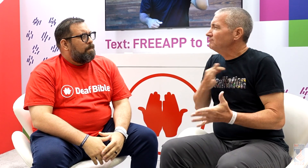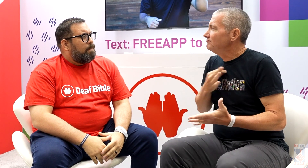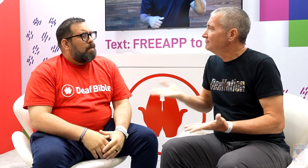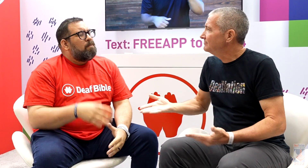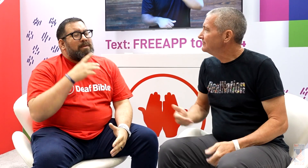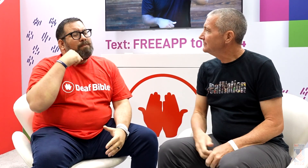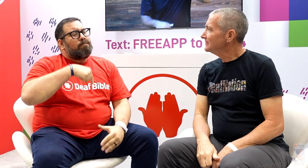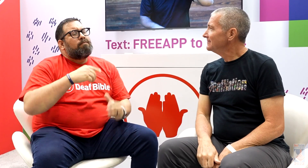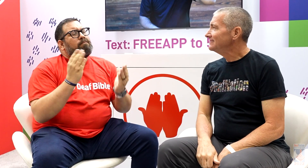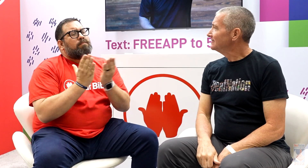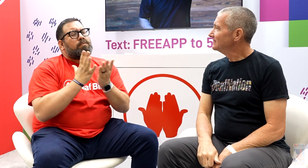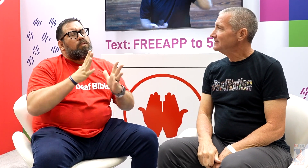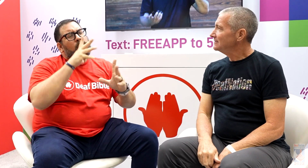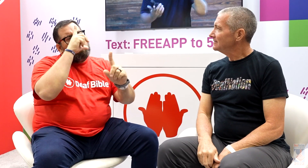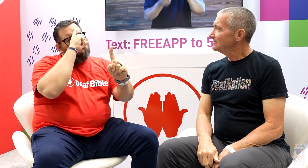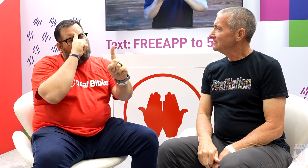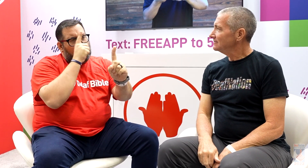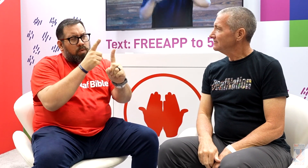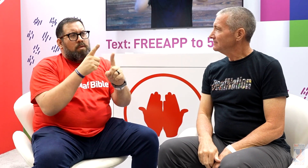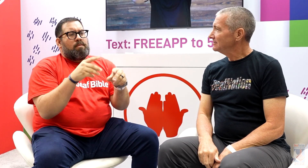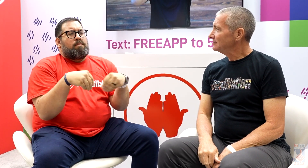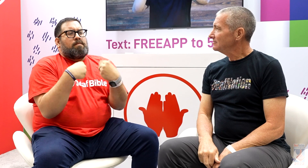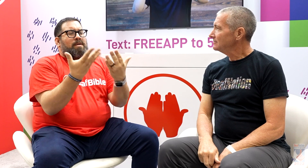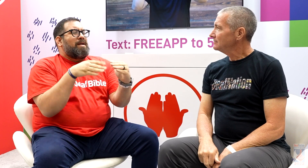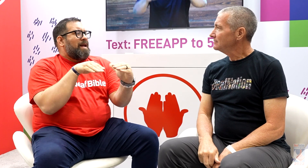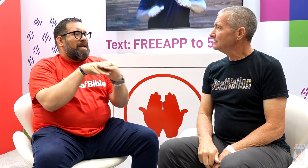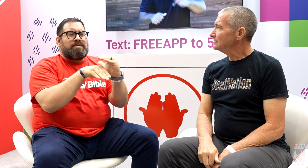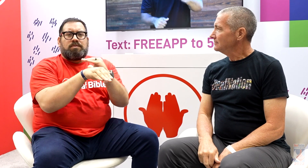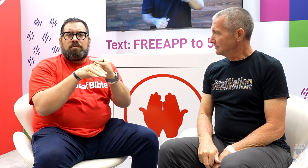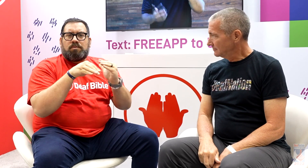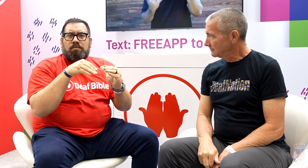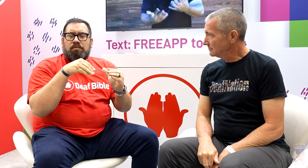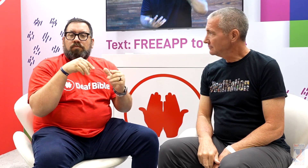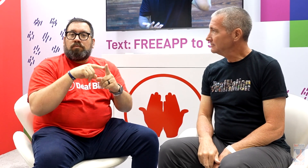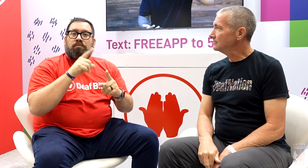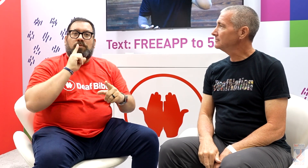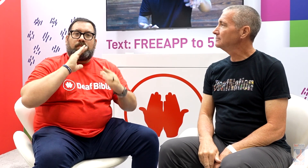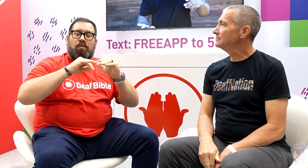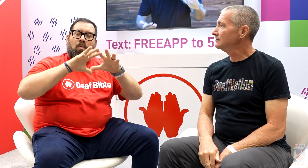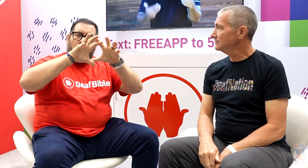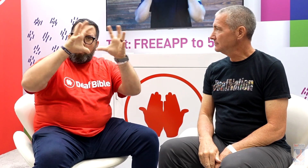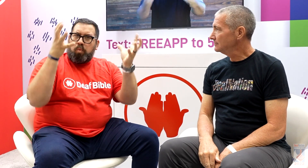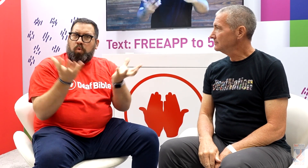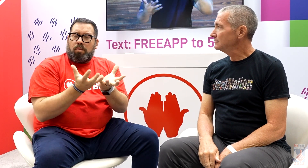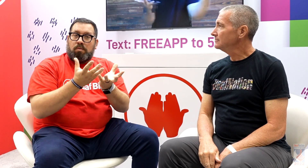that you’re sharing? Our goal is to provide access to the Deaf community all over the world.